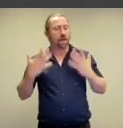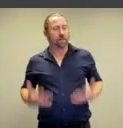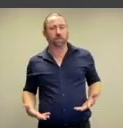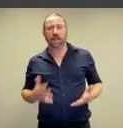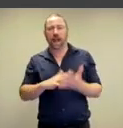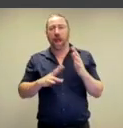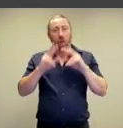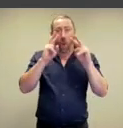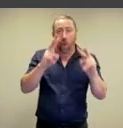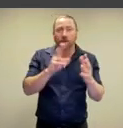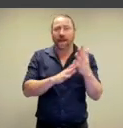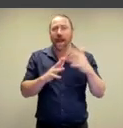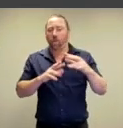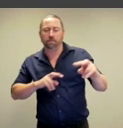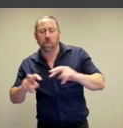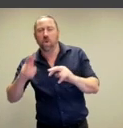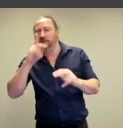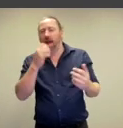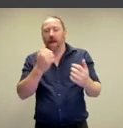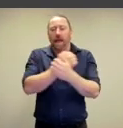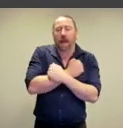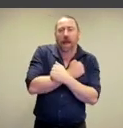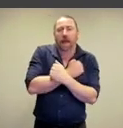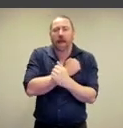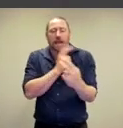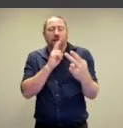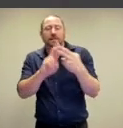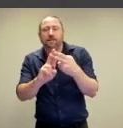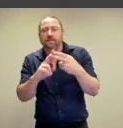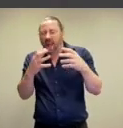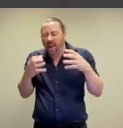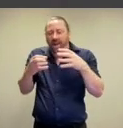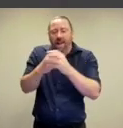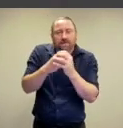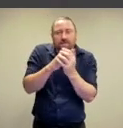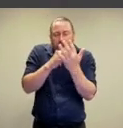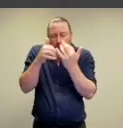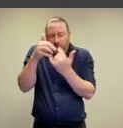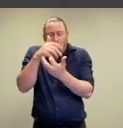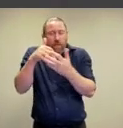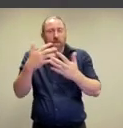but because of the ways that they move because they can